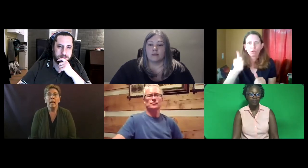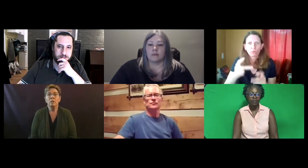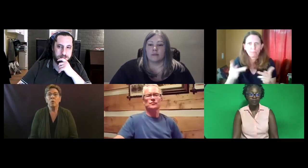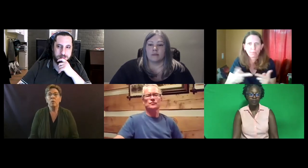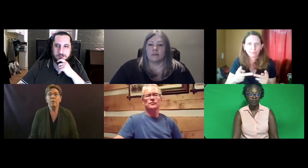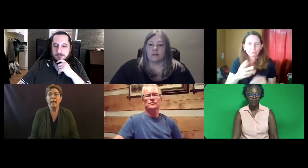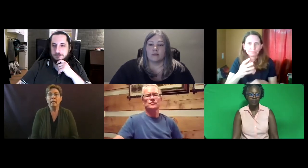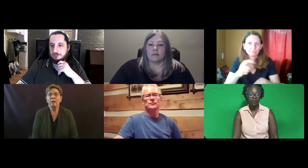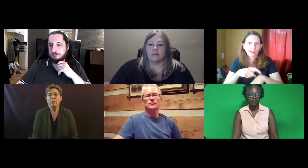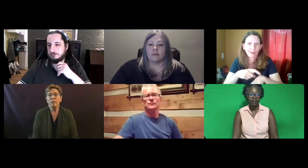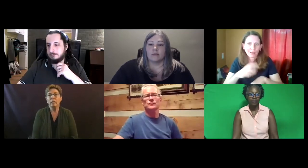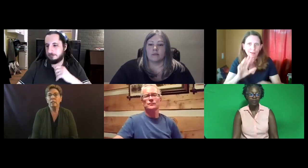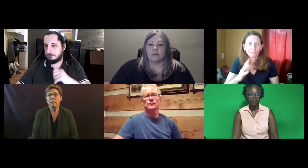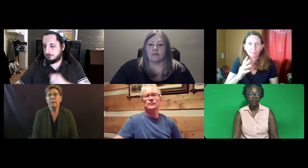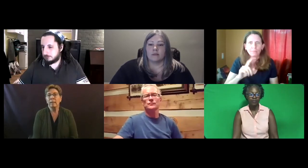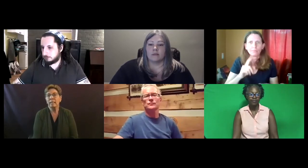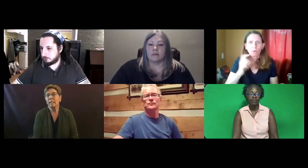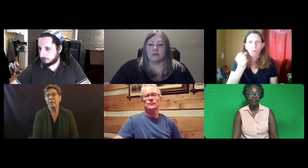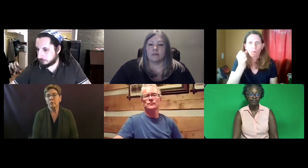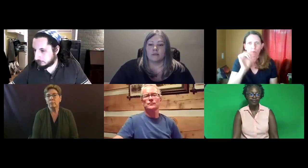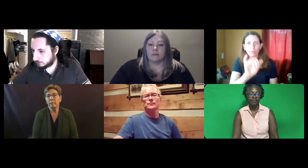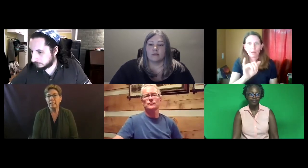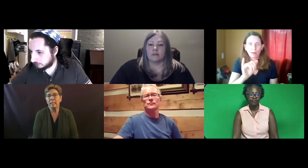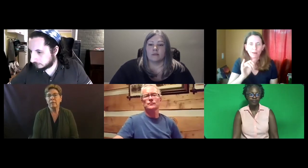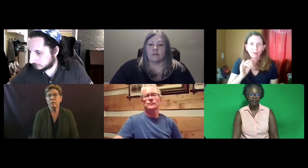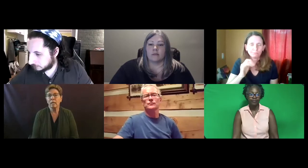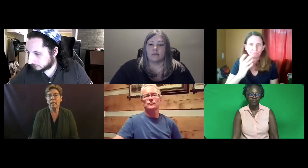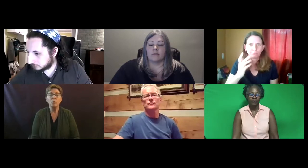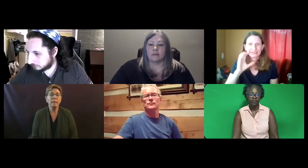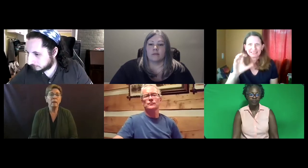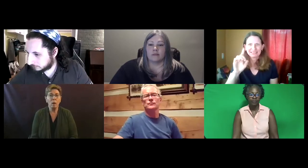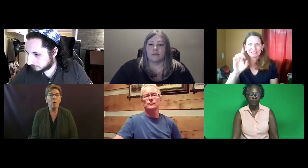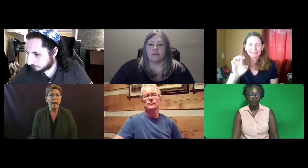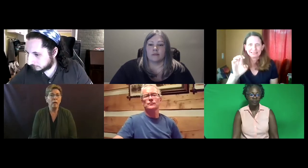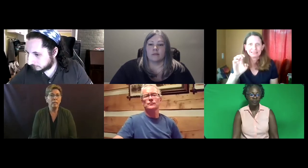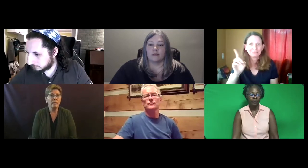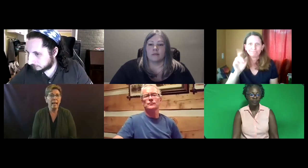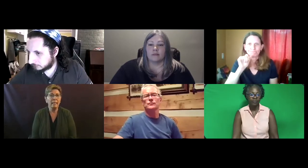And so that conversation needs to take place at another place and time. So I think hang onto that.